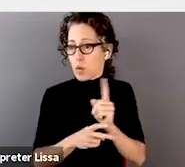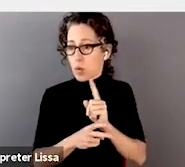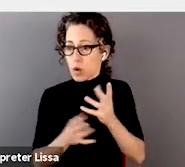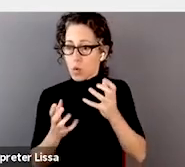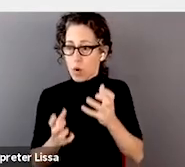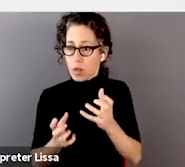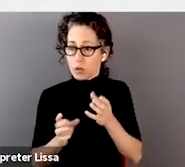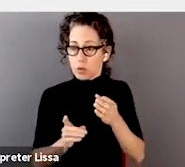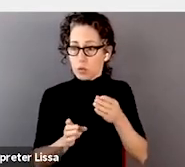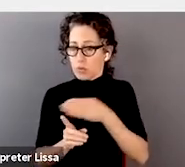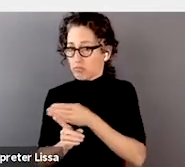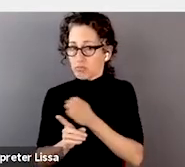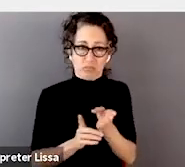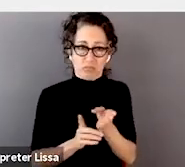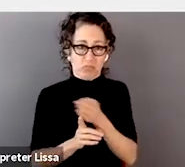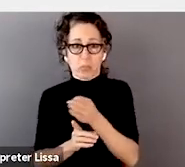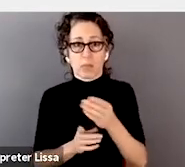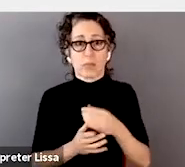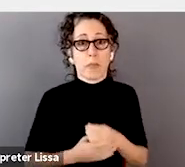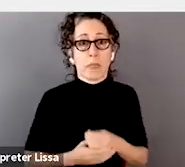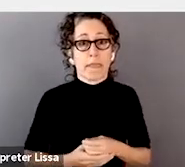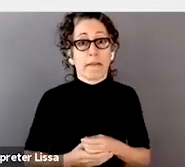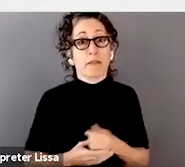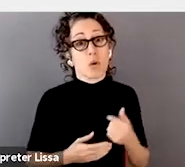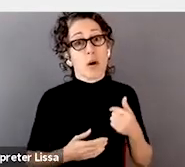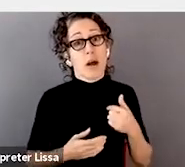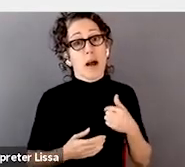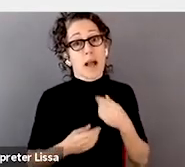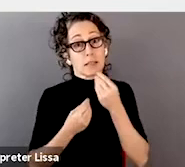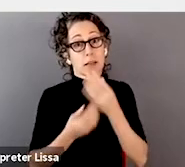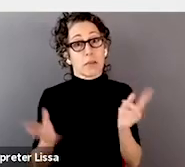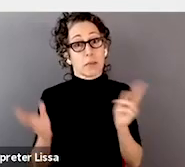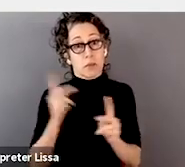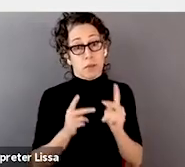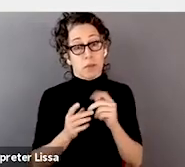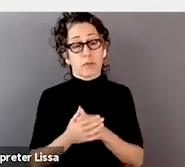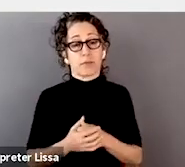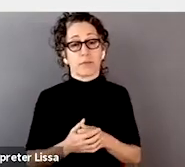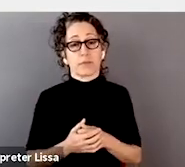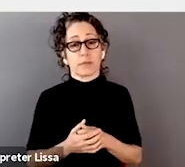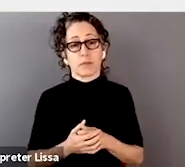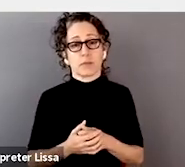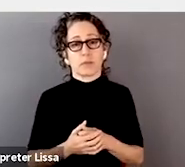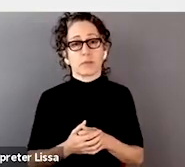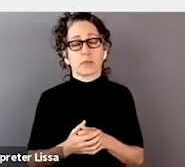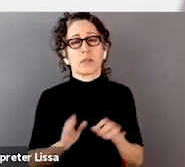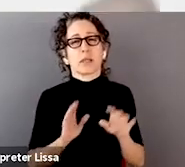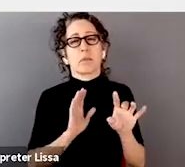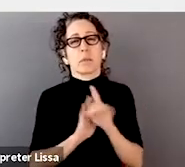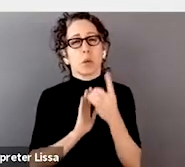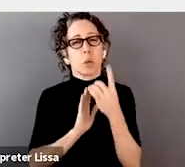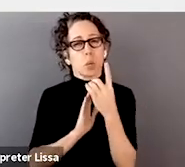And so what I usually tell people that I mentor is, pick one tiny step to take you towards